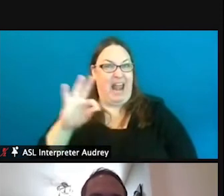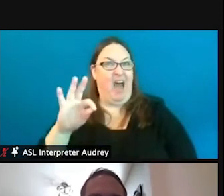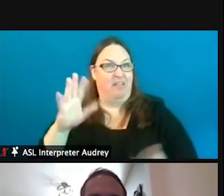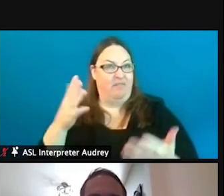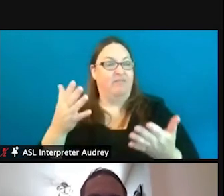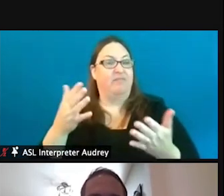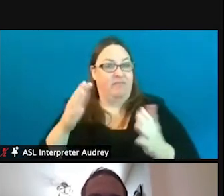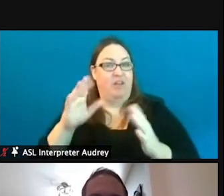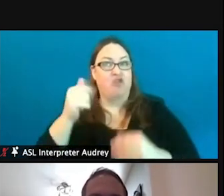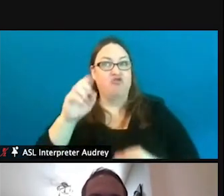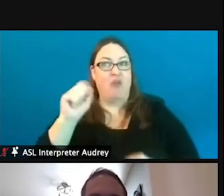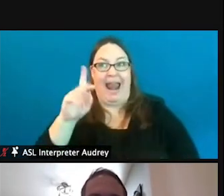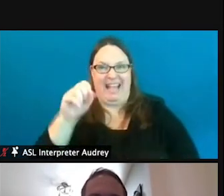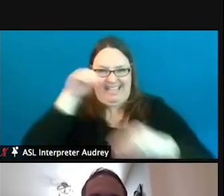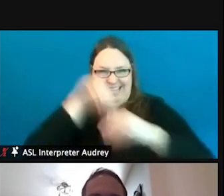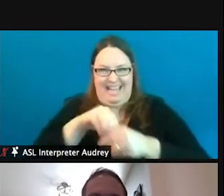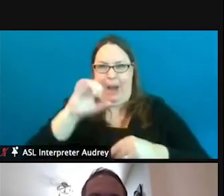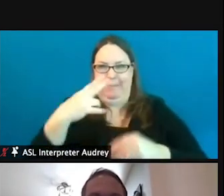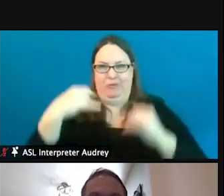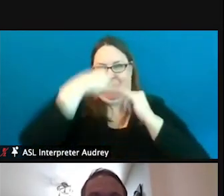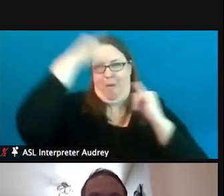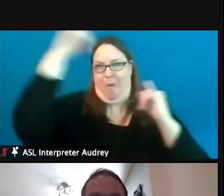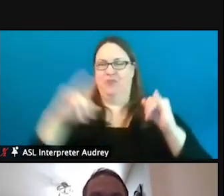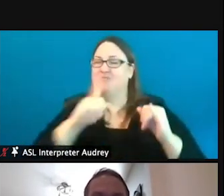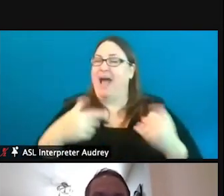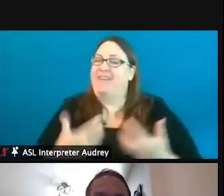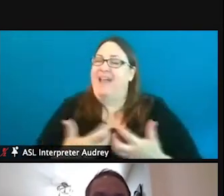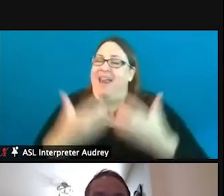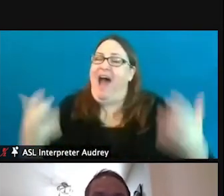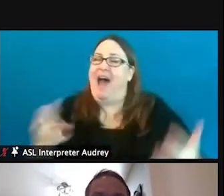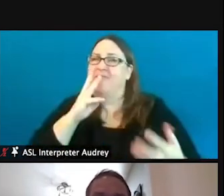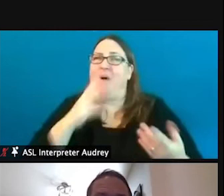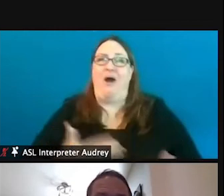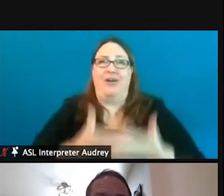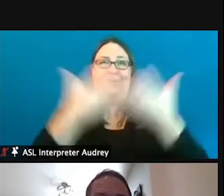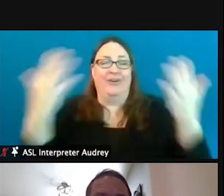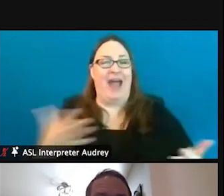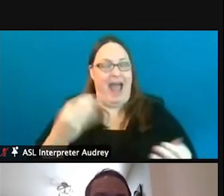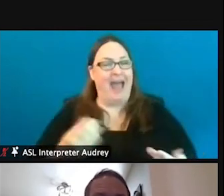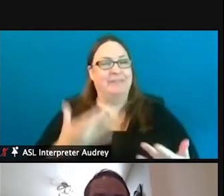So, there's a lot of water out there, and fortunately, we have you know great colleagues,